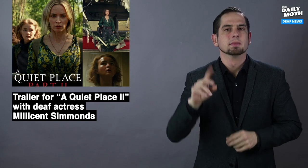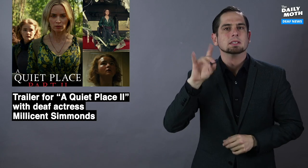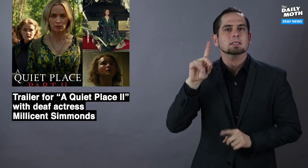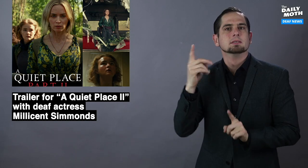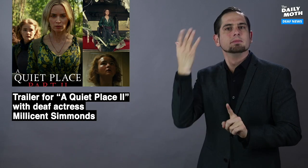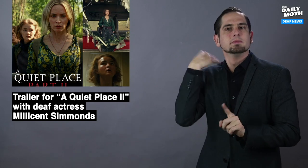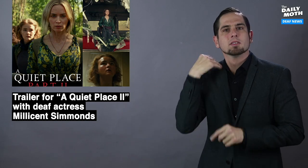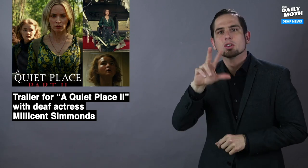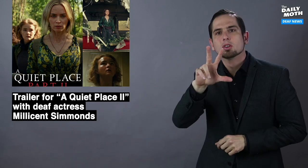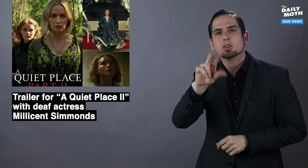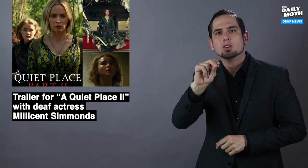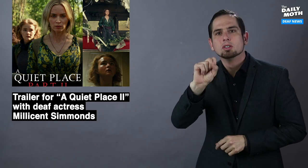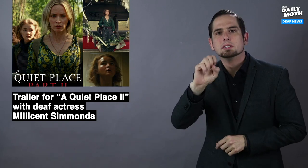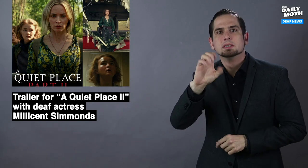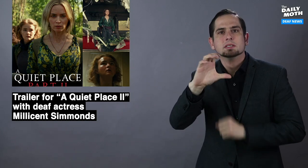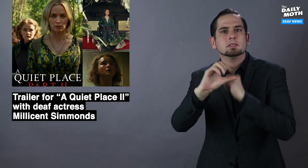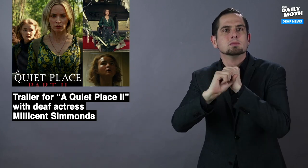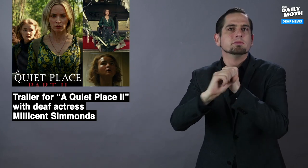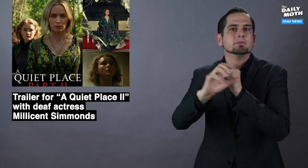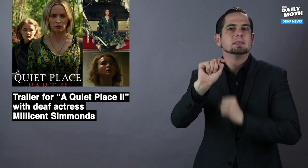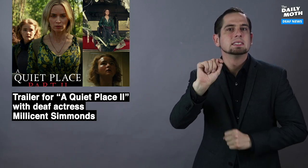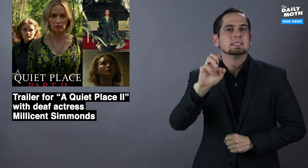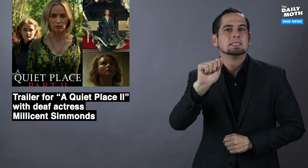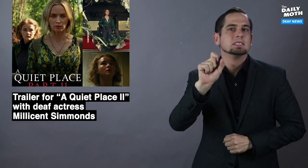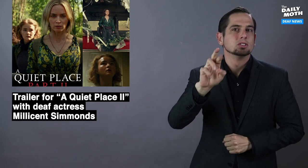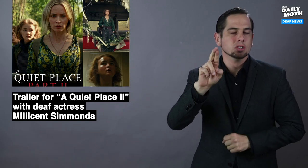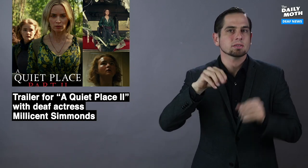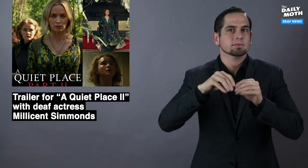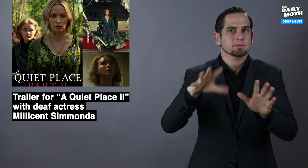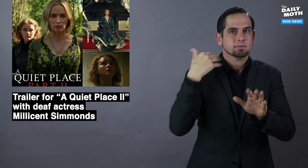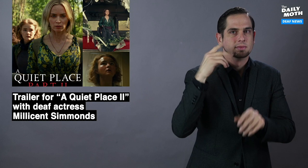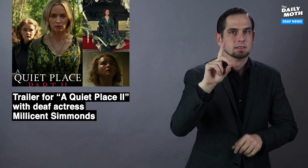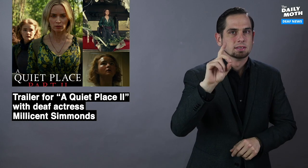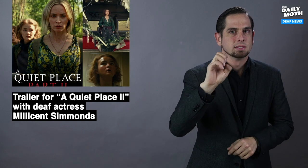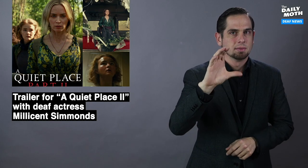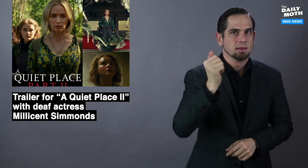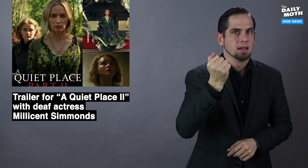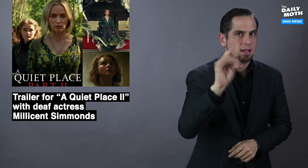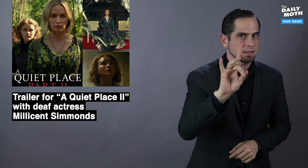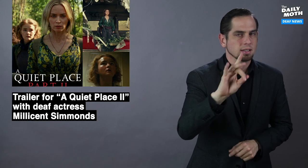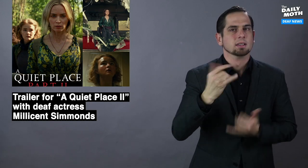There was a 30-second teaser video that went out on December 18.